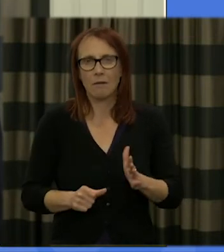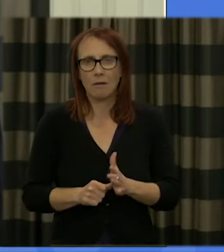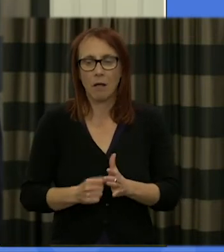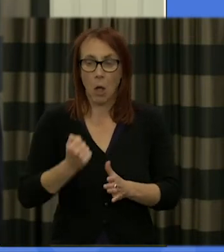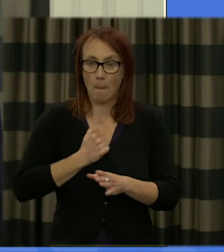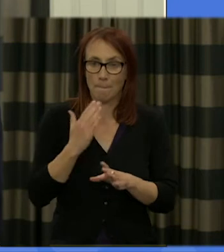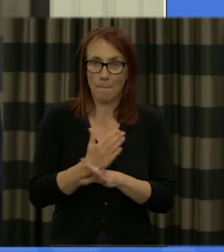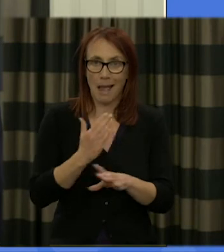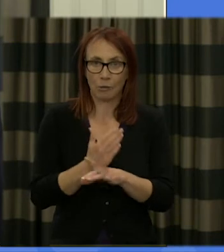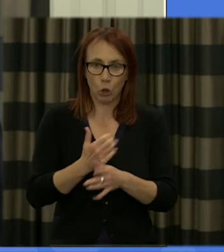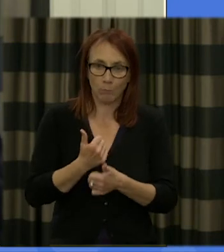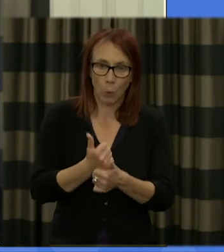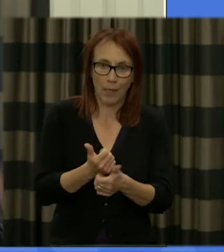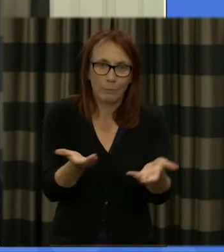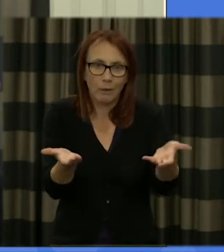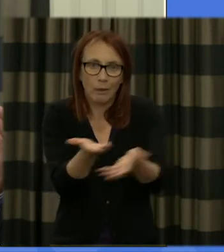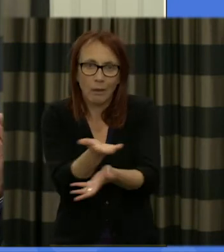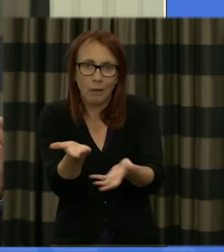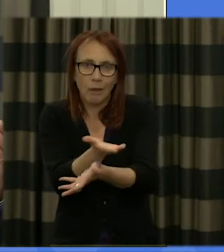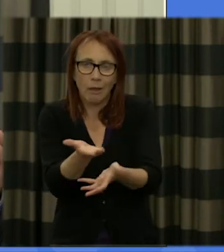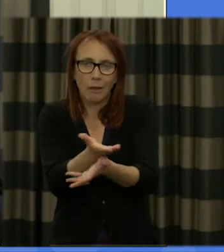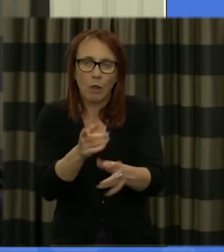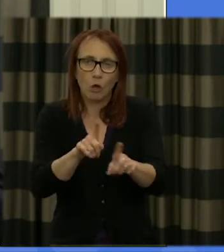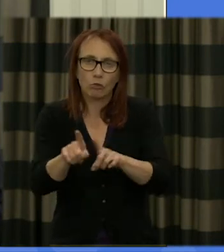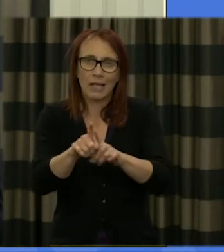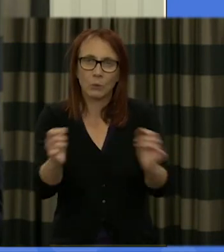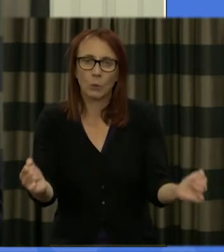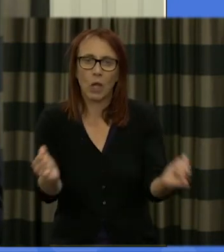help people to try to work out what the common ground is where their interests